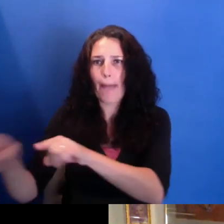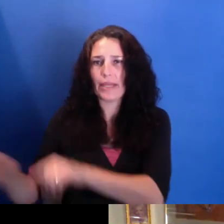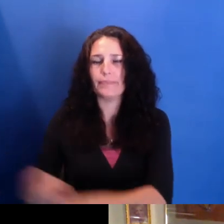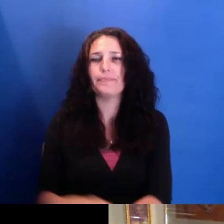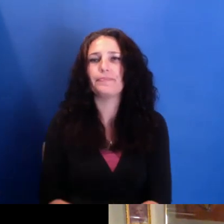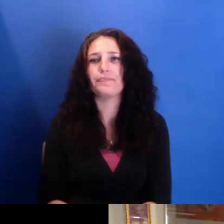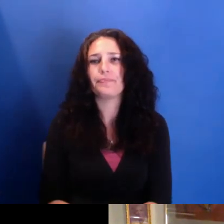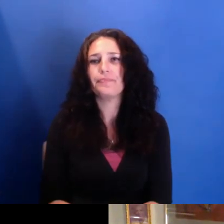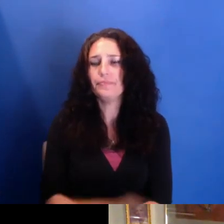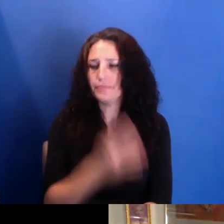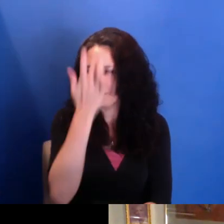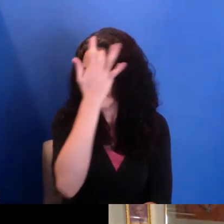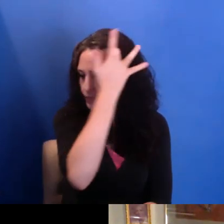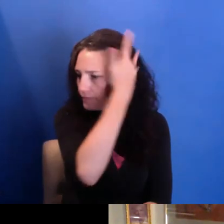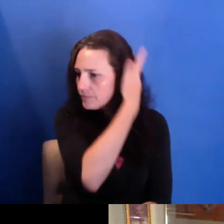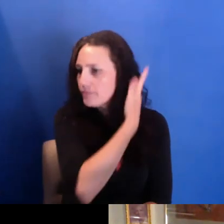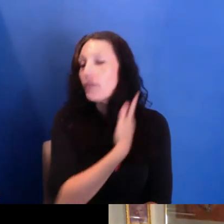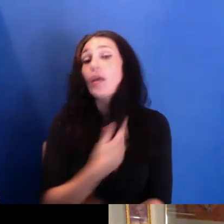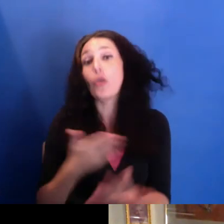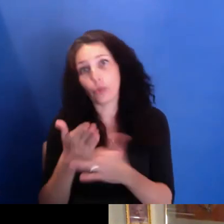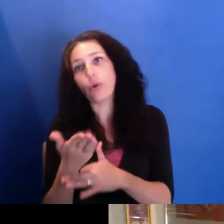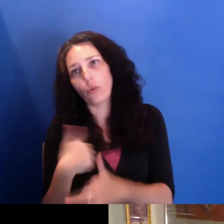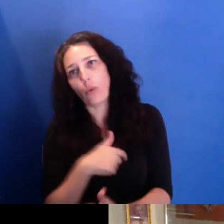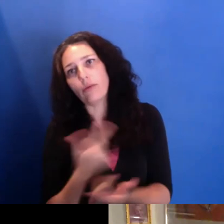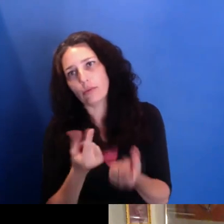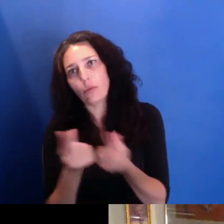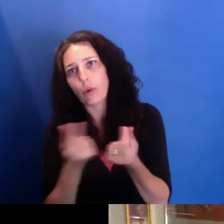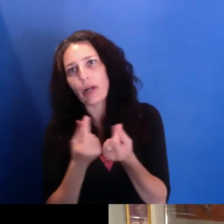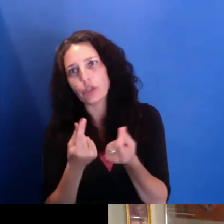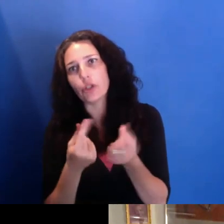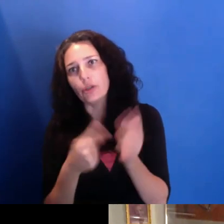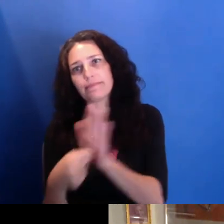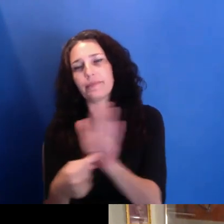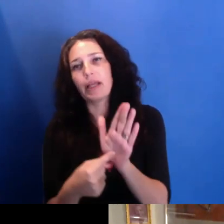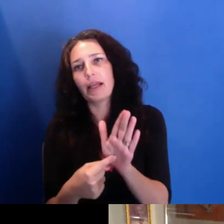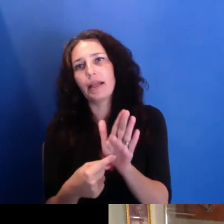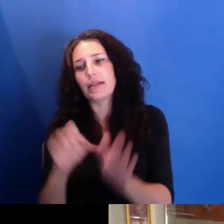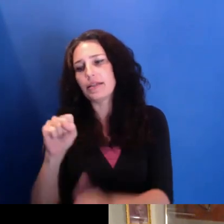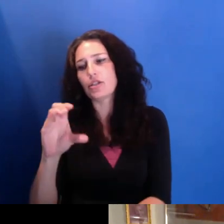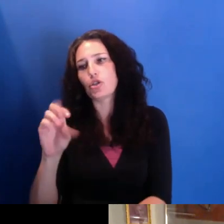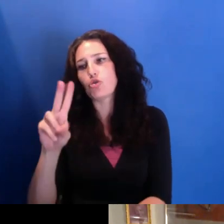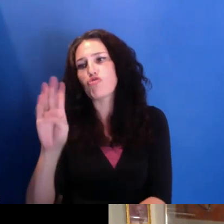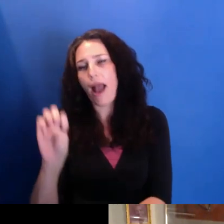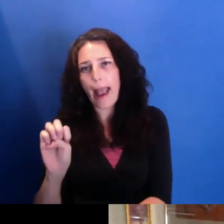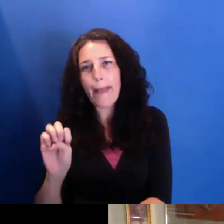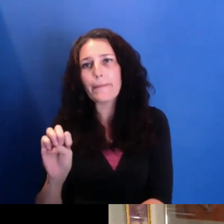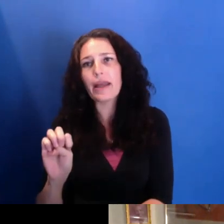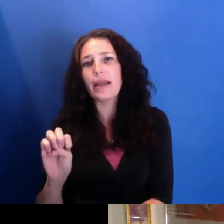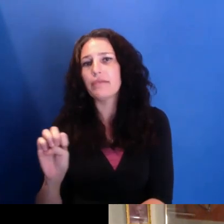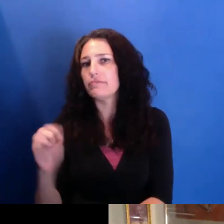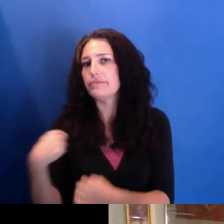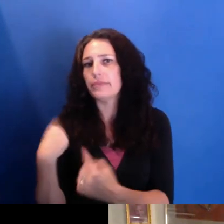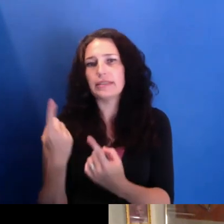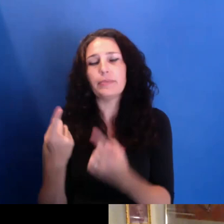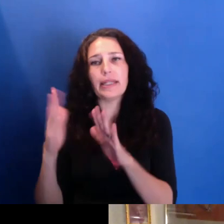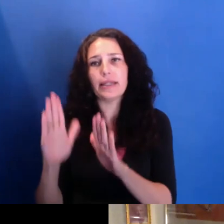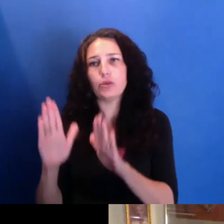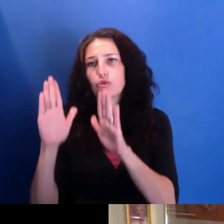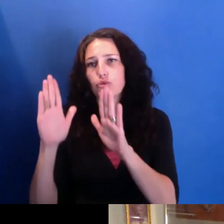So I-- you know, Scribe has been extraordinarily